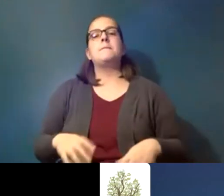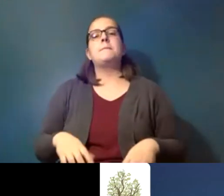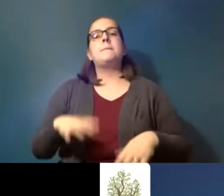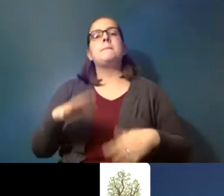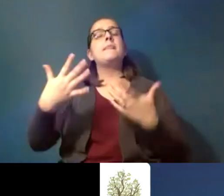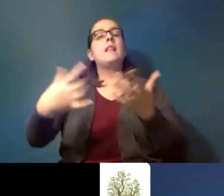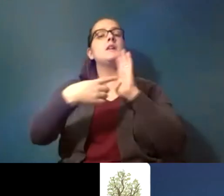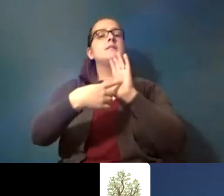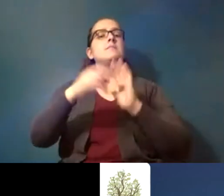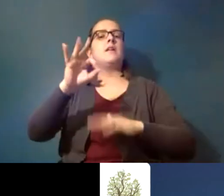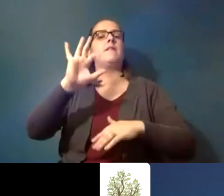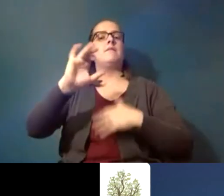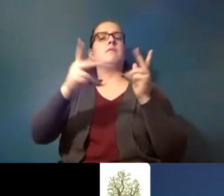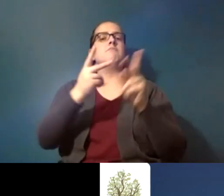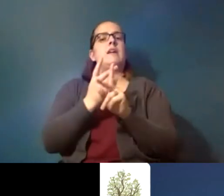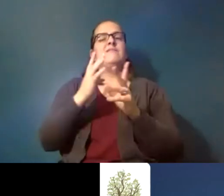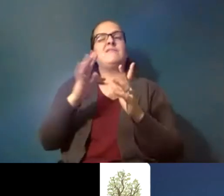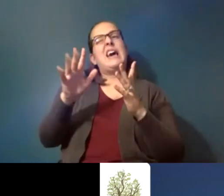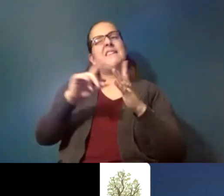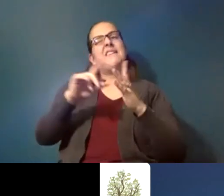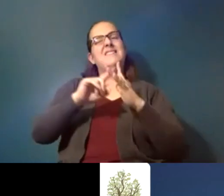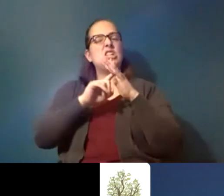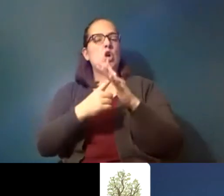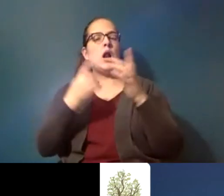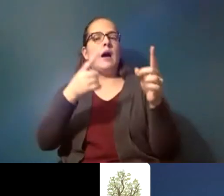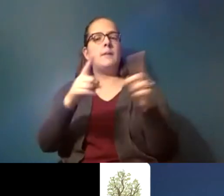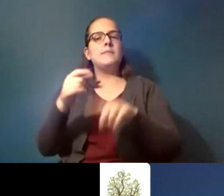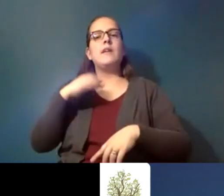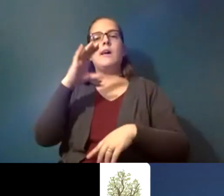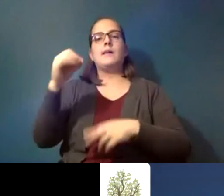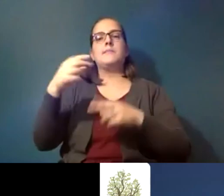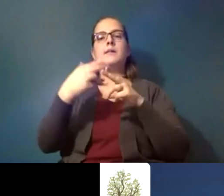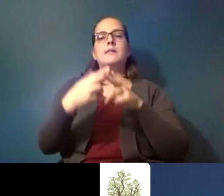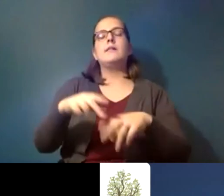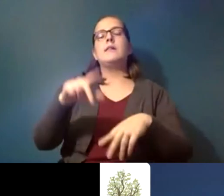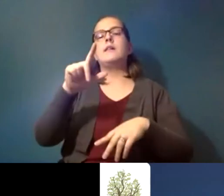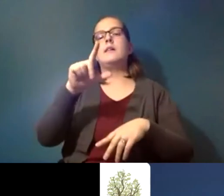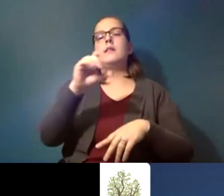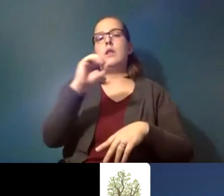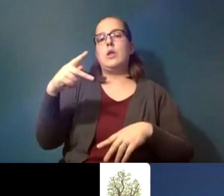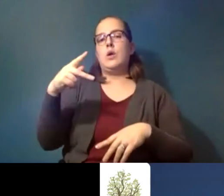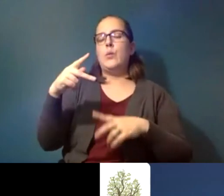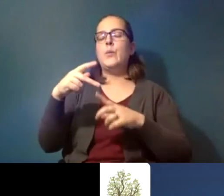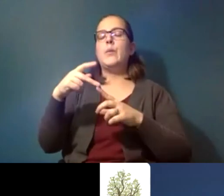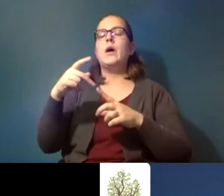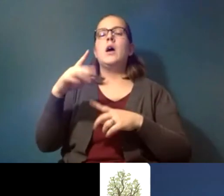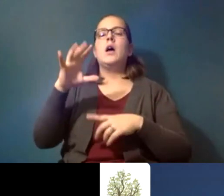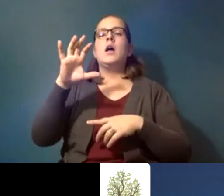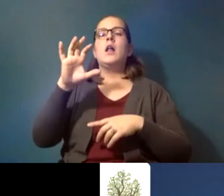this sort of starting to happen there's a there's a company called loop which is present in a lot